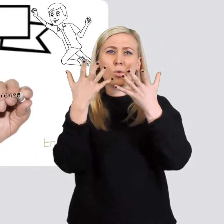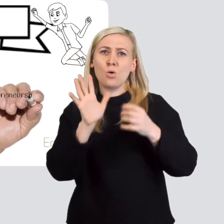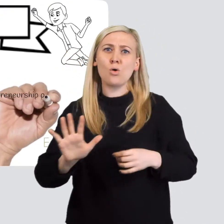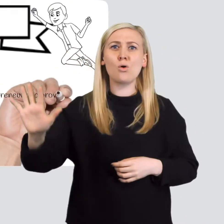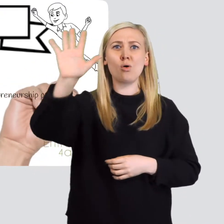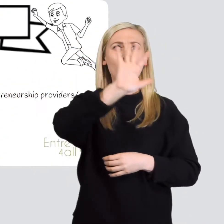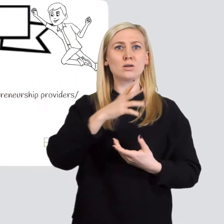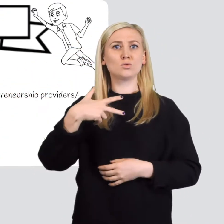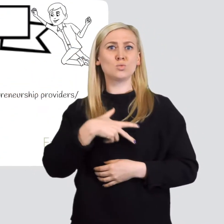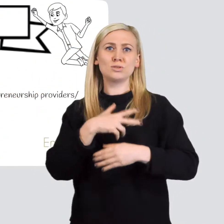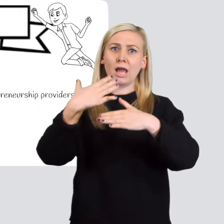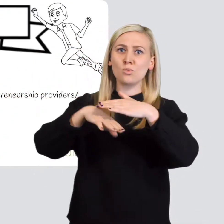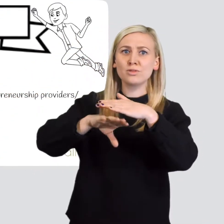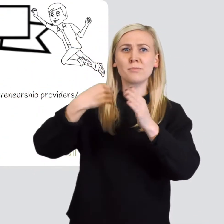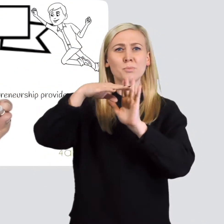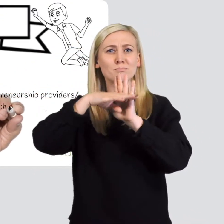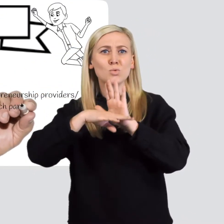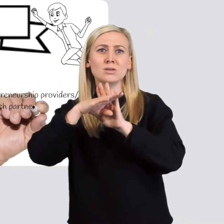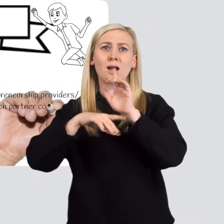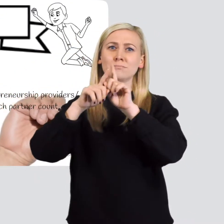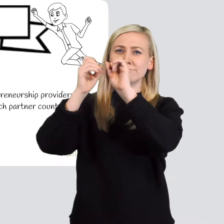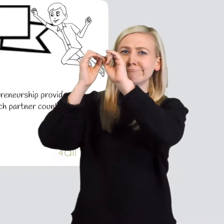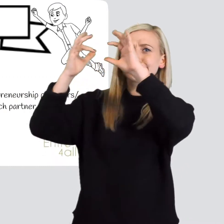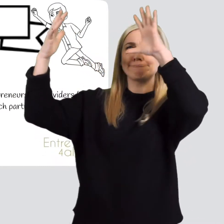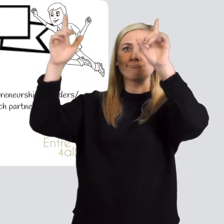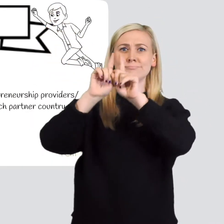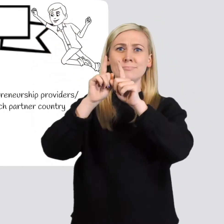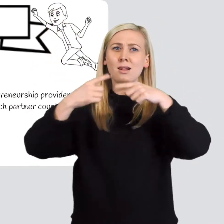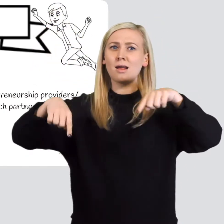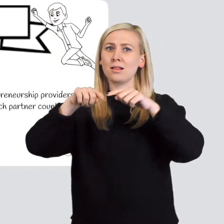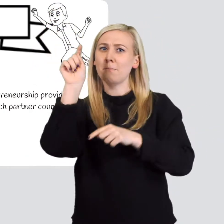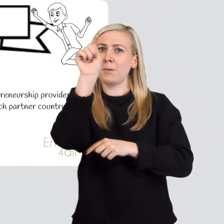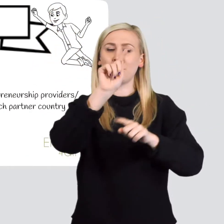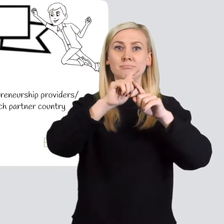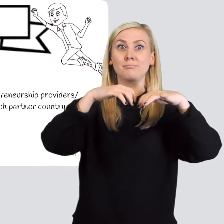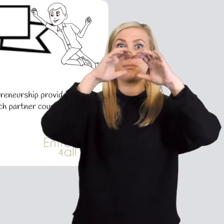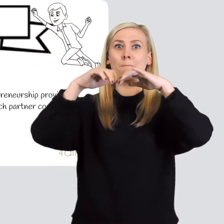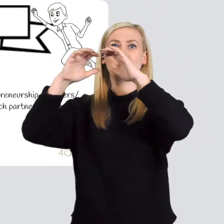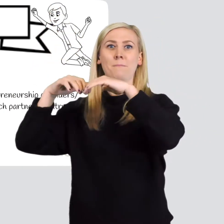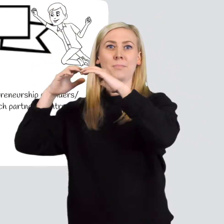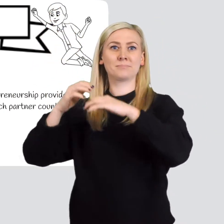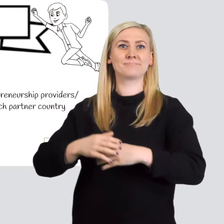We mapped out the social entrepreneurship providers, programmes and initiatives in each partner country.